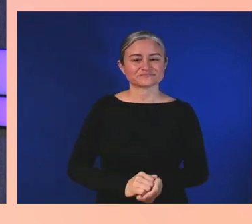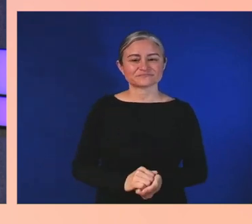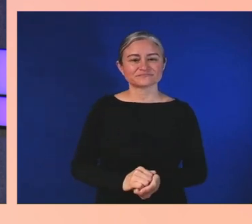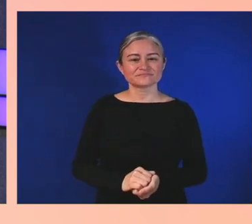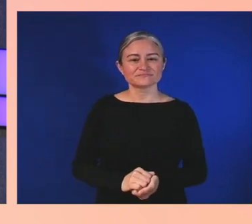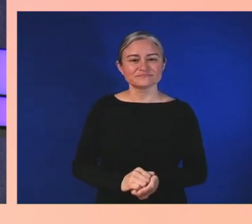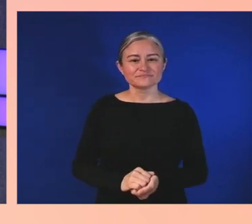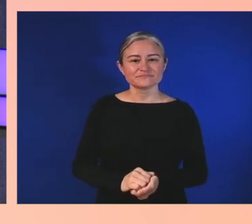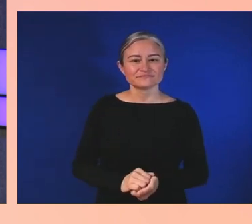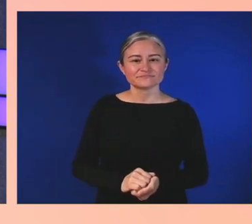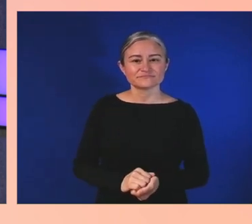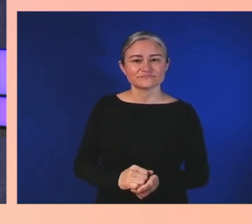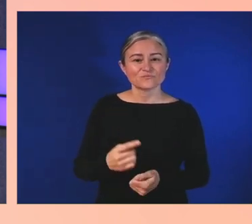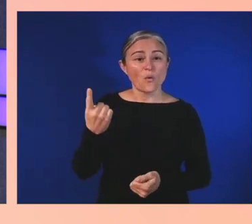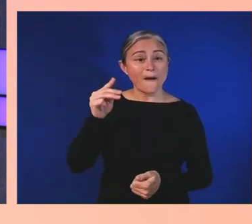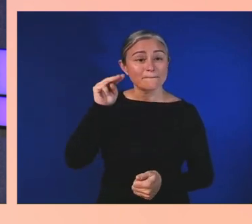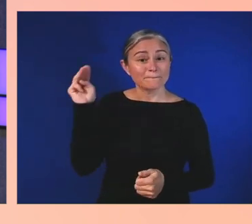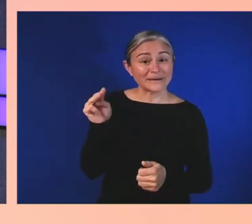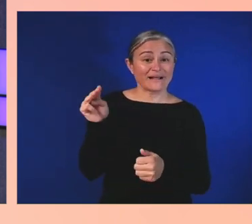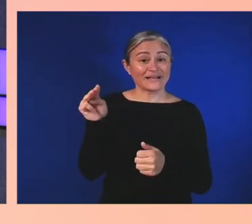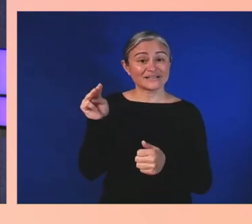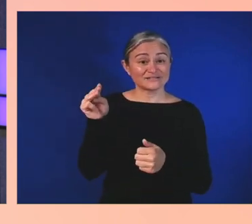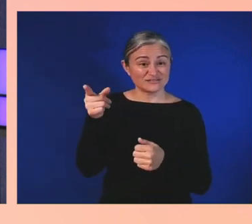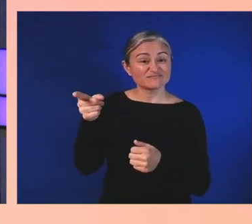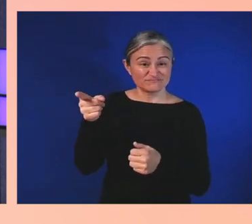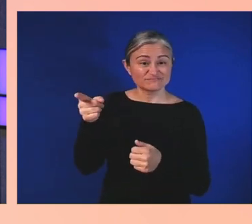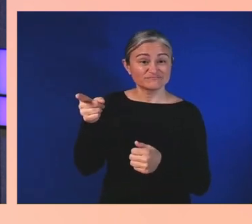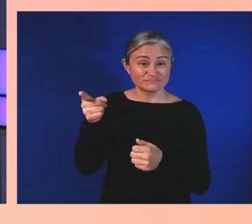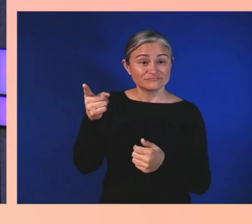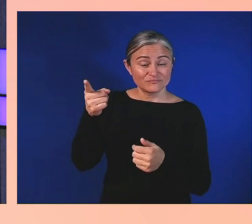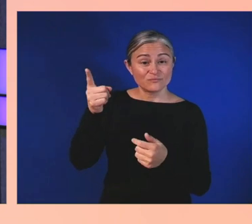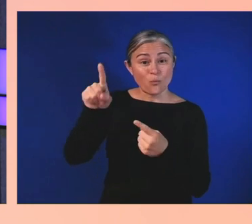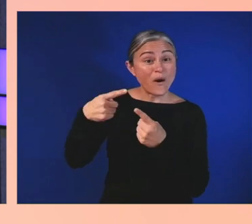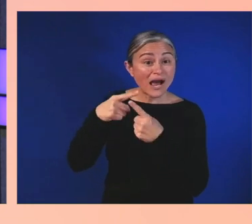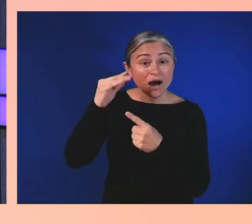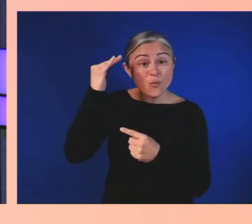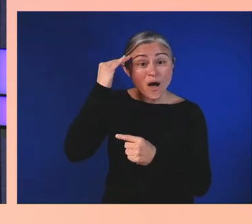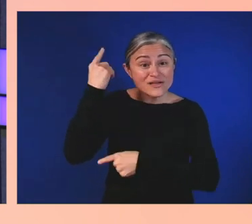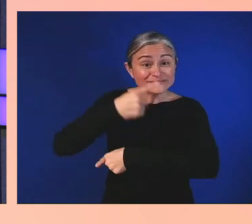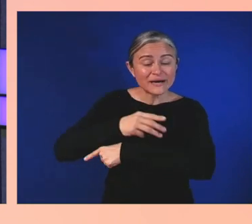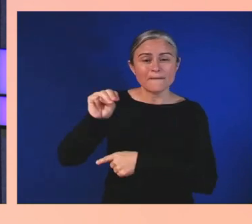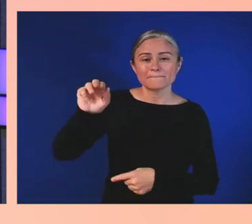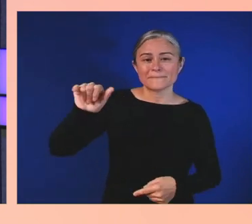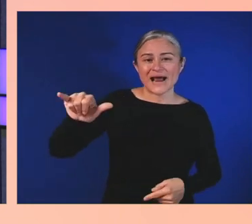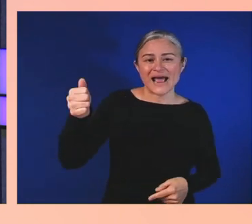Please contribute to the cause and we welcome you to be part of that because, as Mike says,